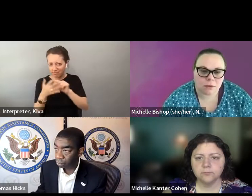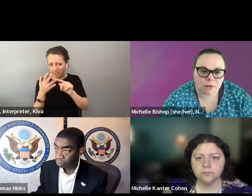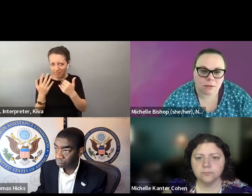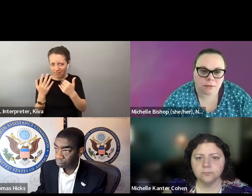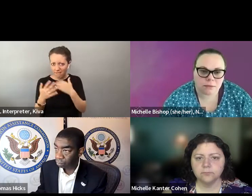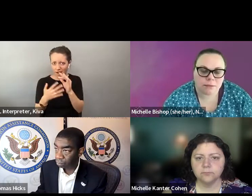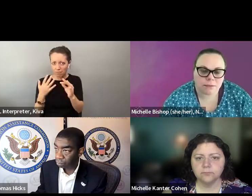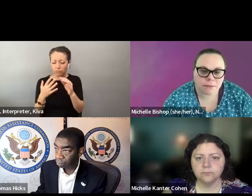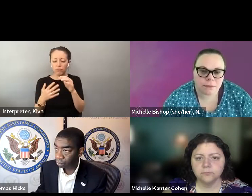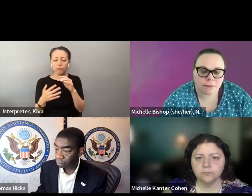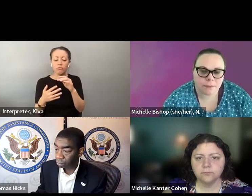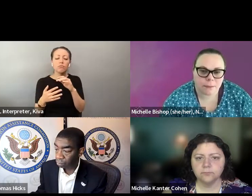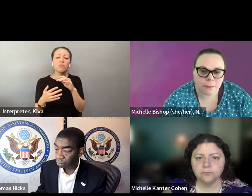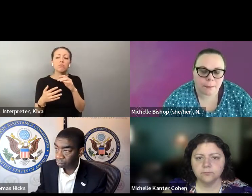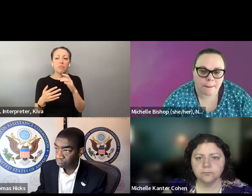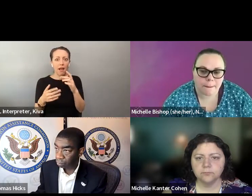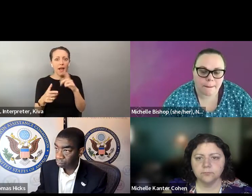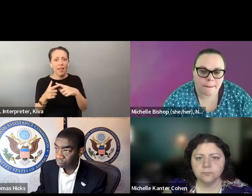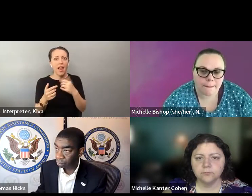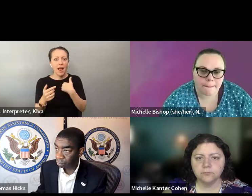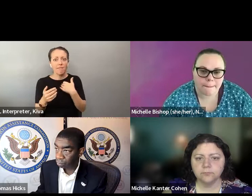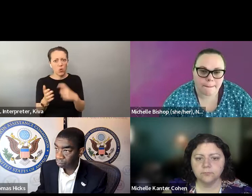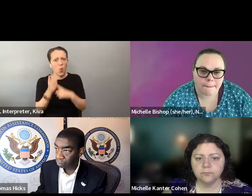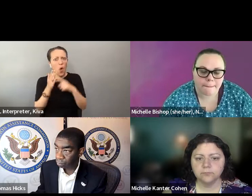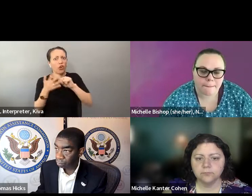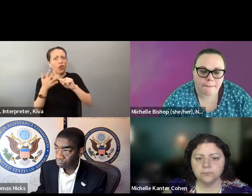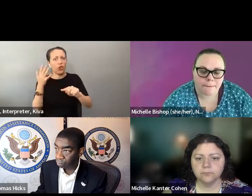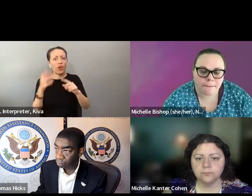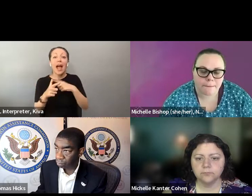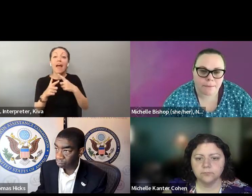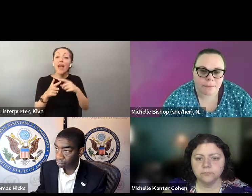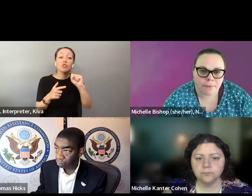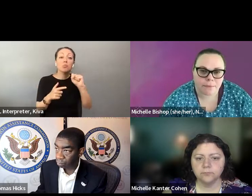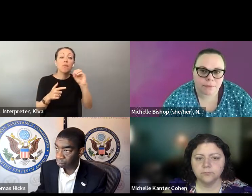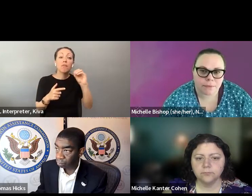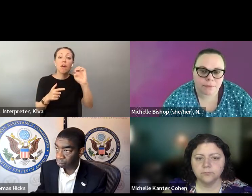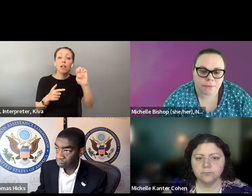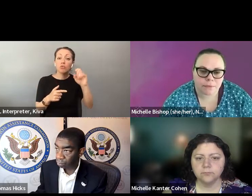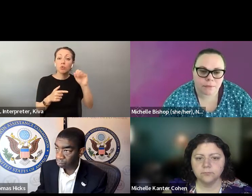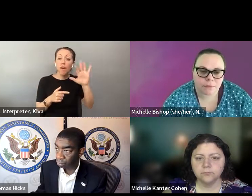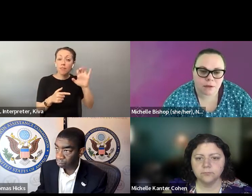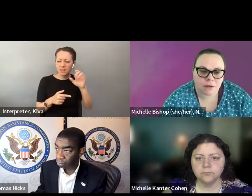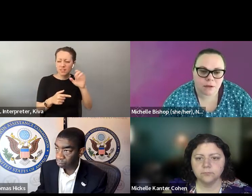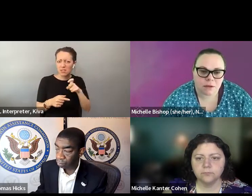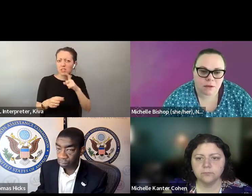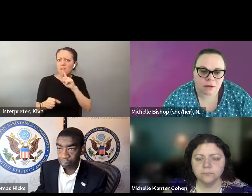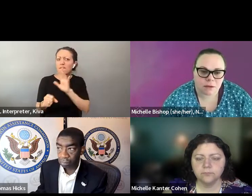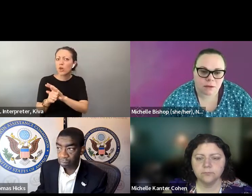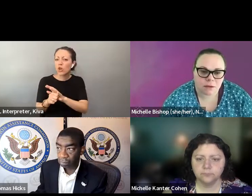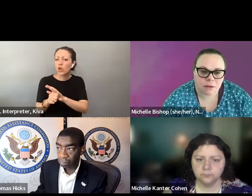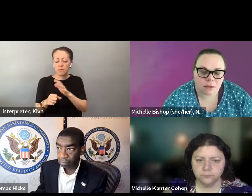saw. This is a vote by mail in terms of an additional id requirement on the go by mail request form, the problem being that it it where you just met your driver's license your state Id or the last 4 your social. last four of your social security number, and it Security, number, and it required the supervisor of elections and right is to confirm the match.